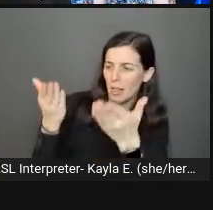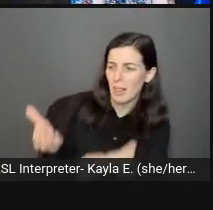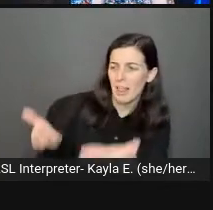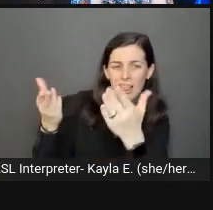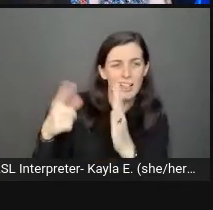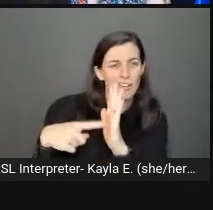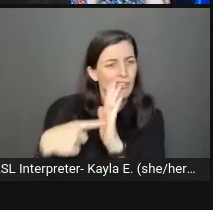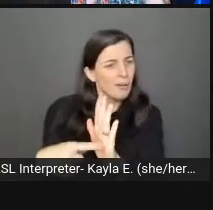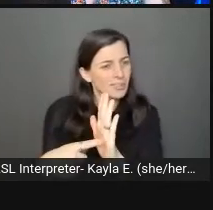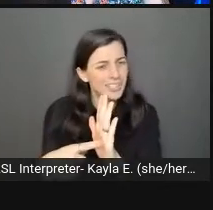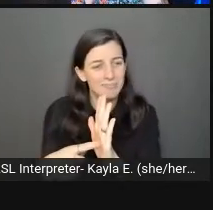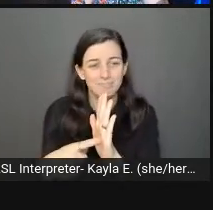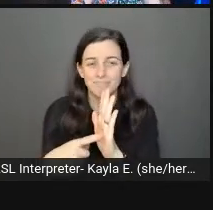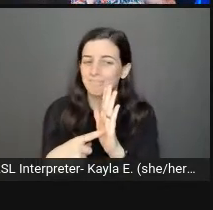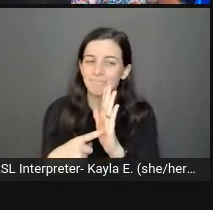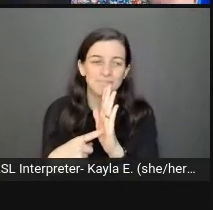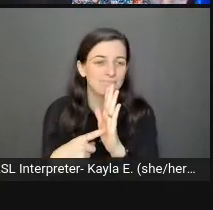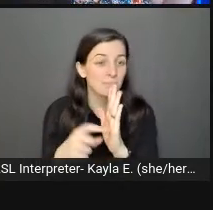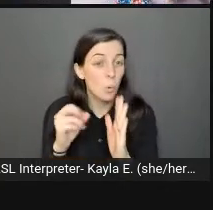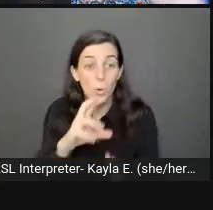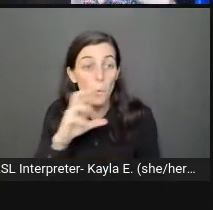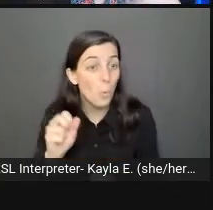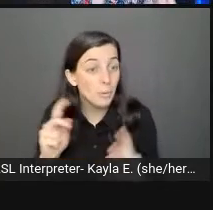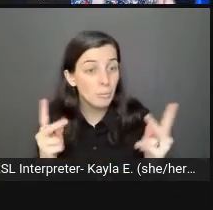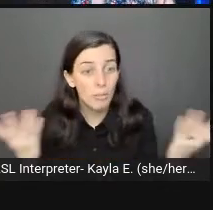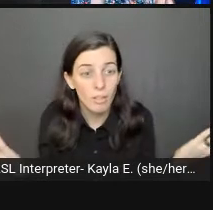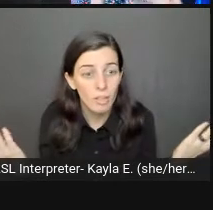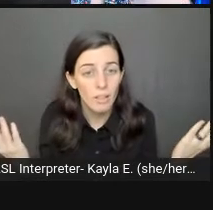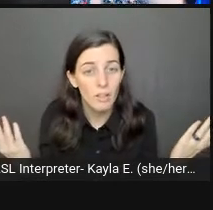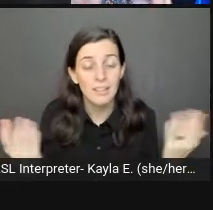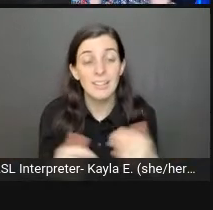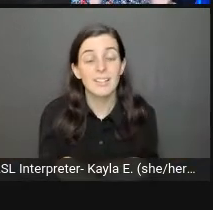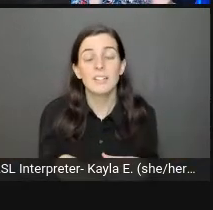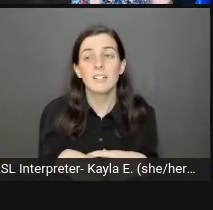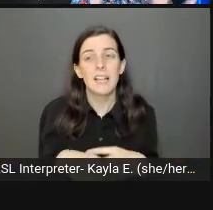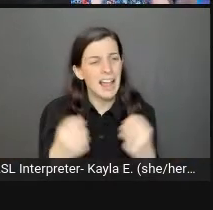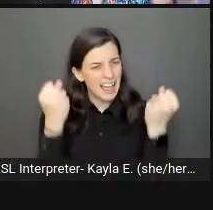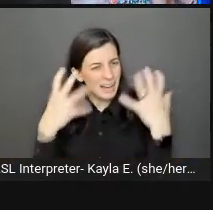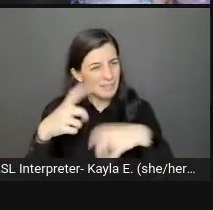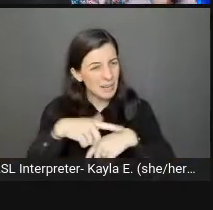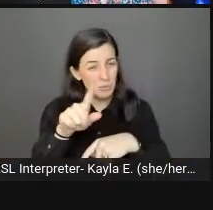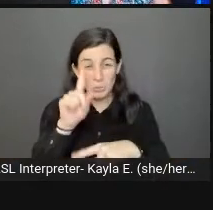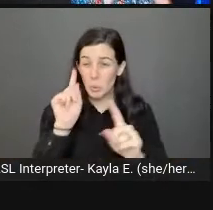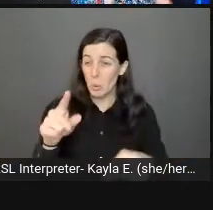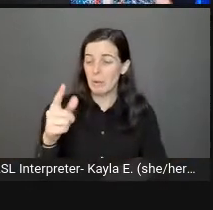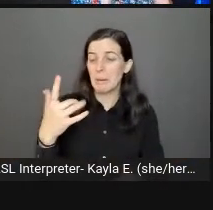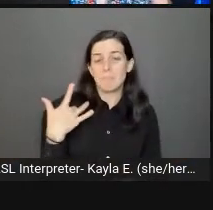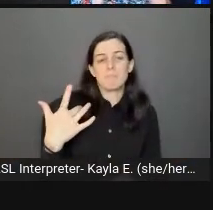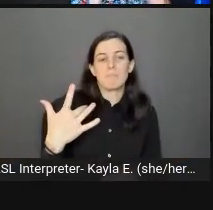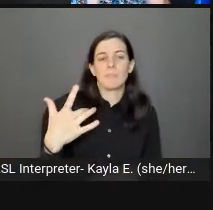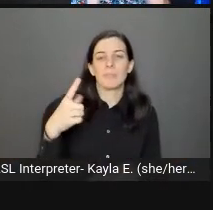Most of the times you go to these websites, anywhere online and you typically see people that are in their 20s or 30s,